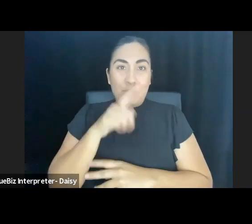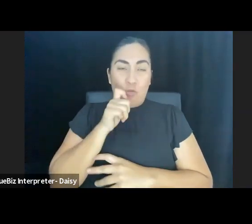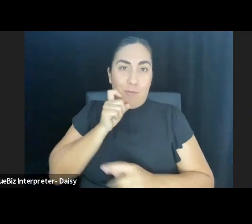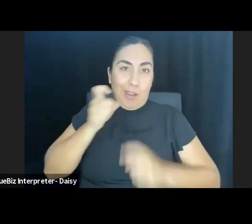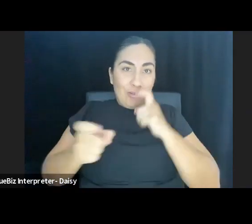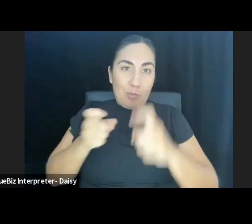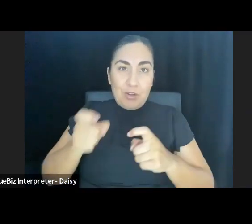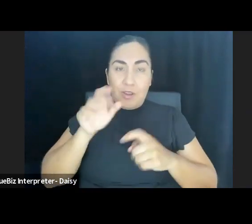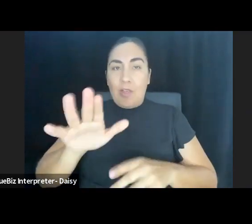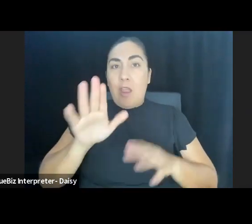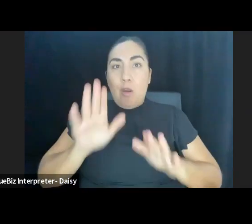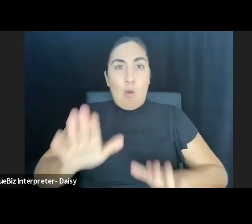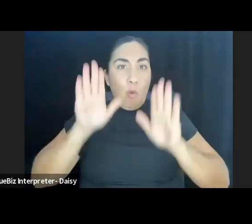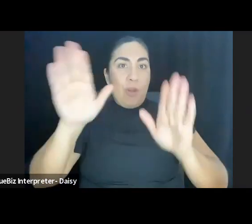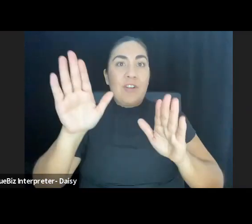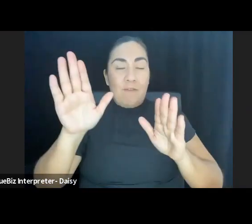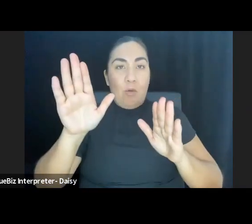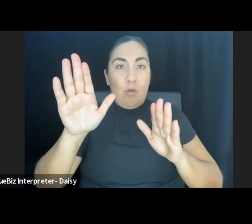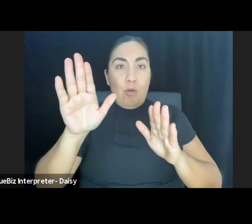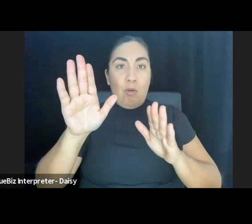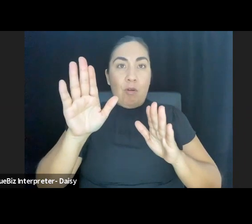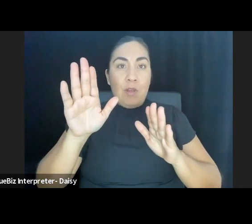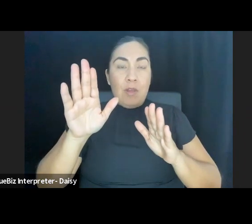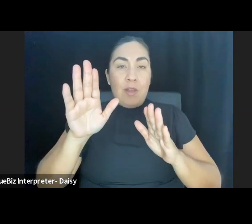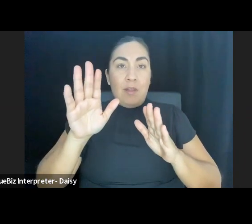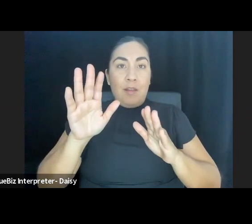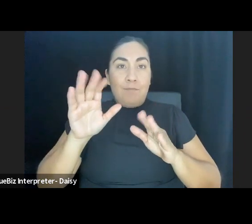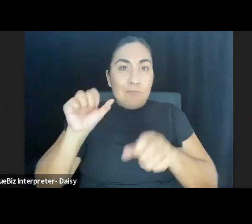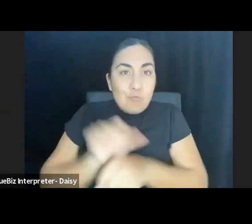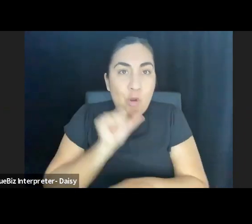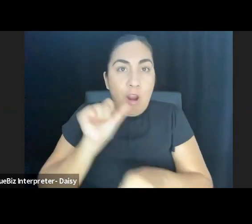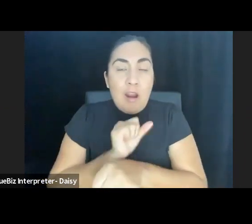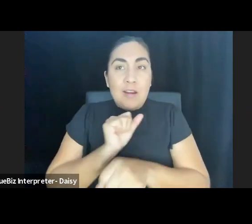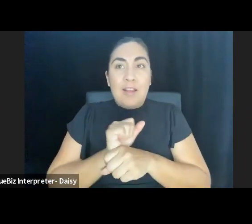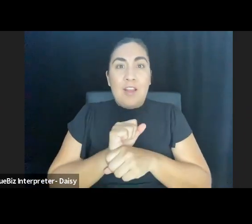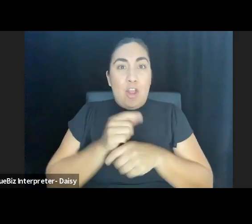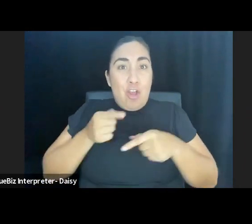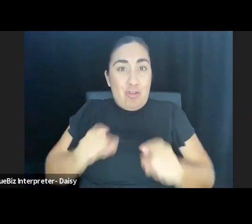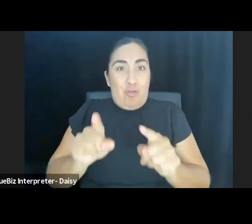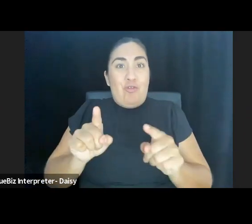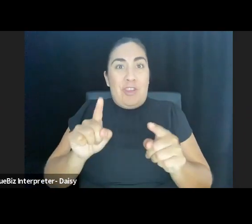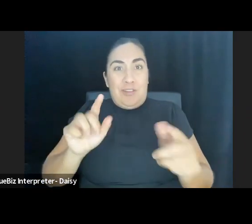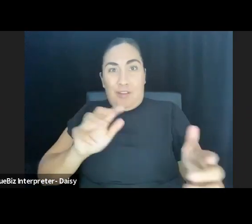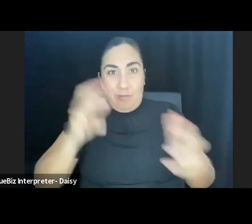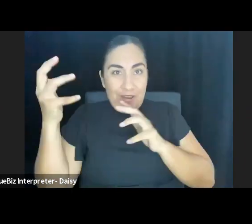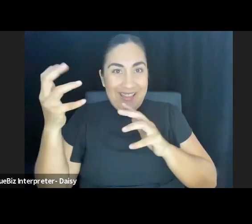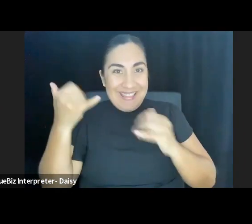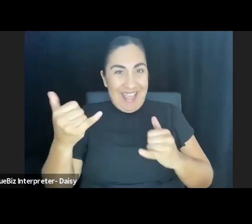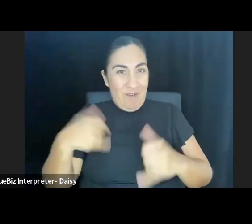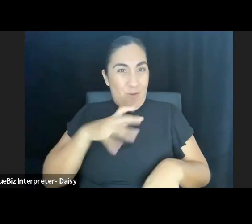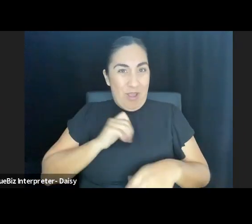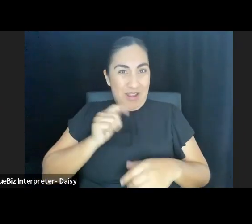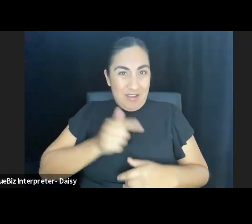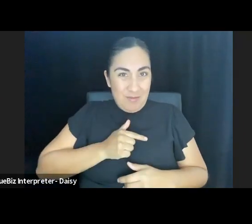and energies to this convening amid this uprising. I'd like to pass the mic now to one of those staffers,